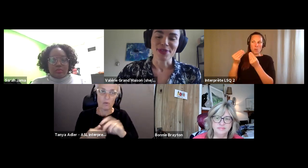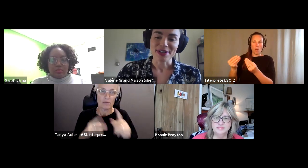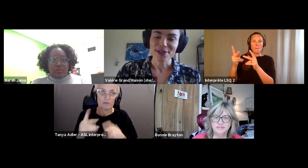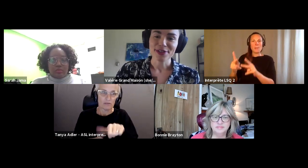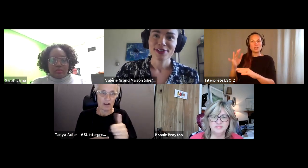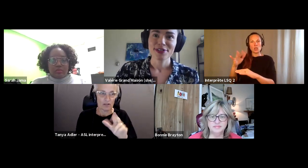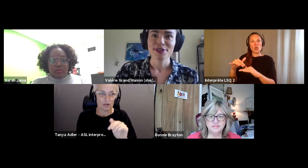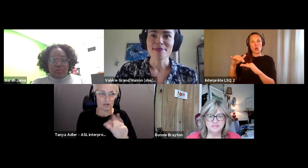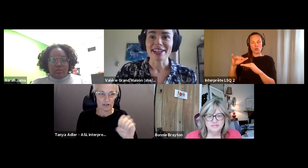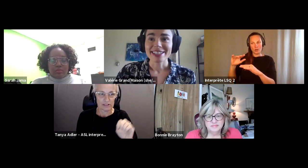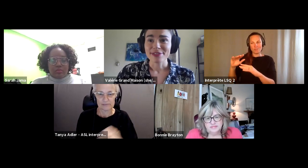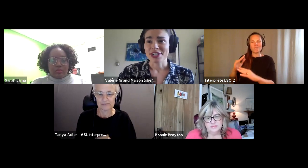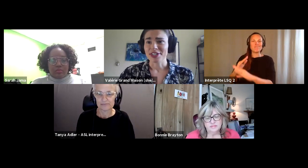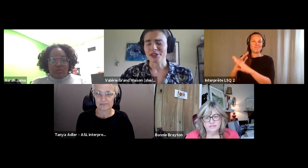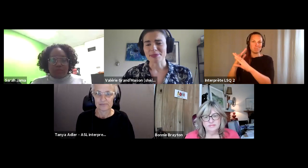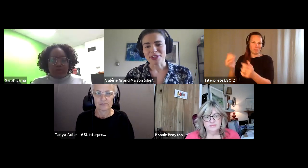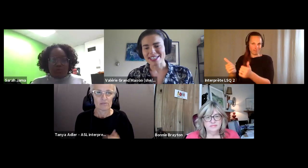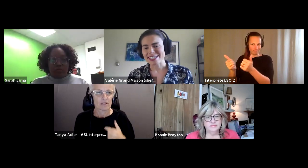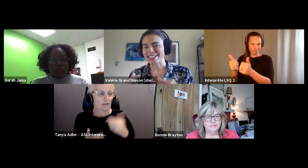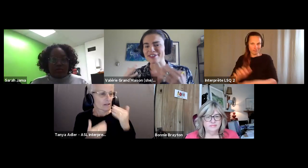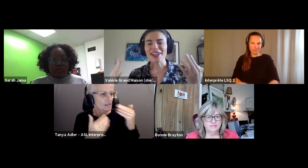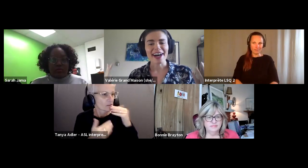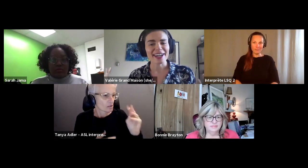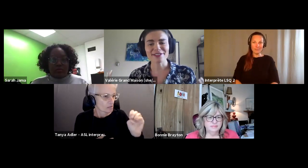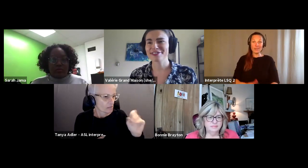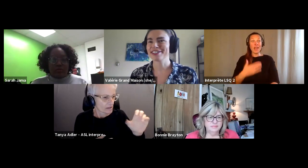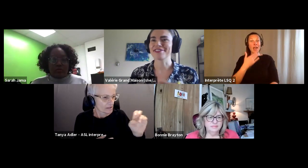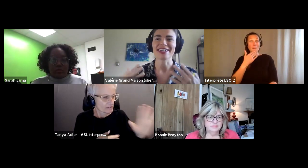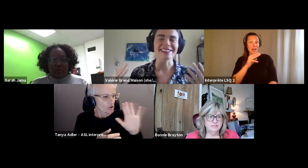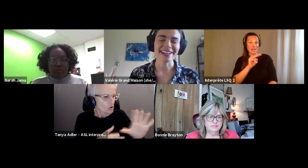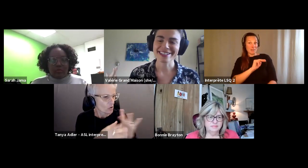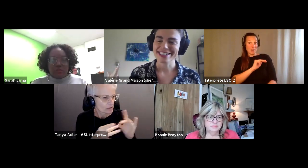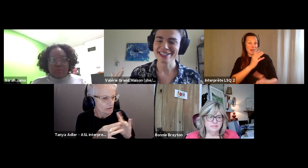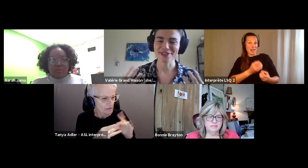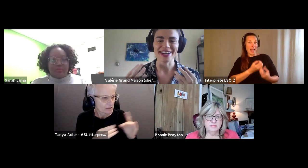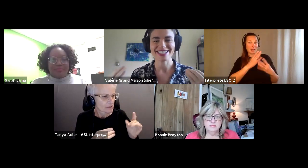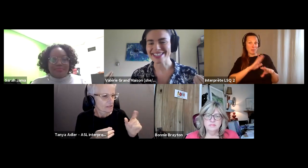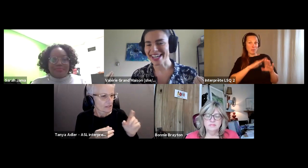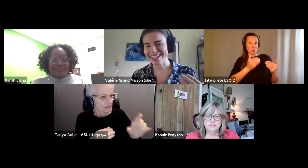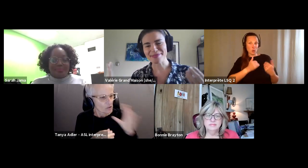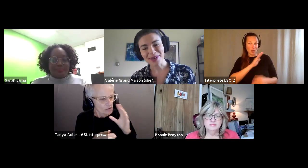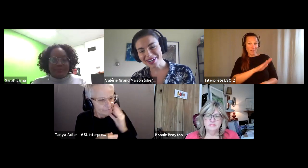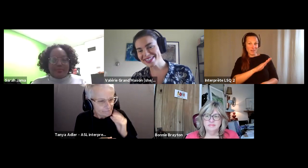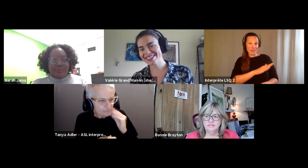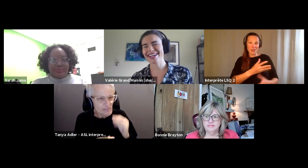Valérie Grand’Maison (she/elle): i'm grateful to Melanie for sharing her experiences, it gives life and vitality to what I study in books.